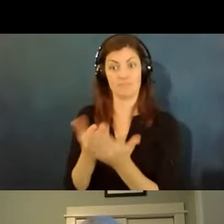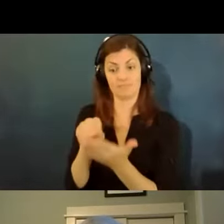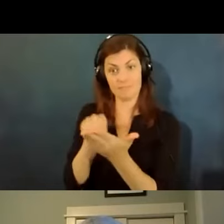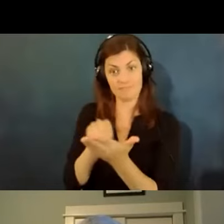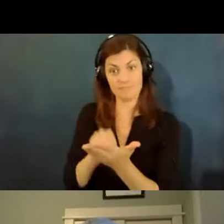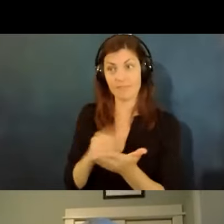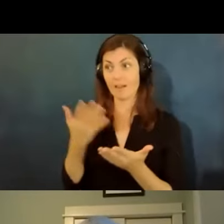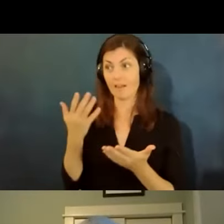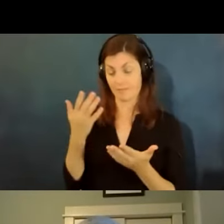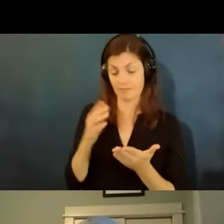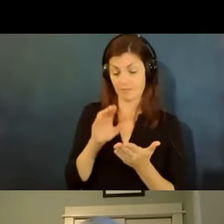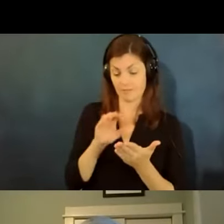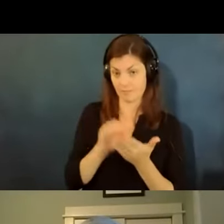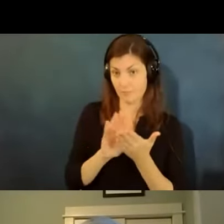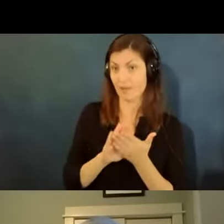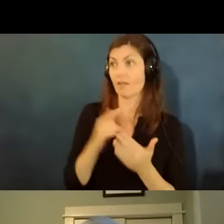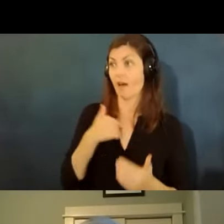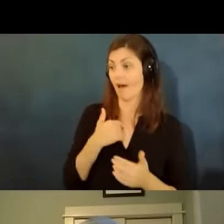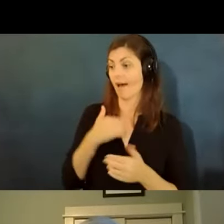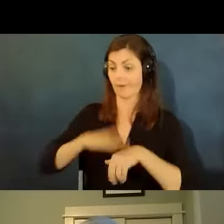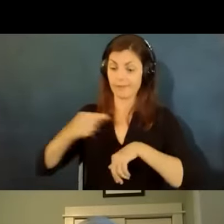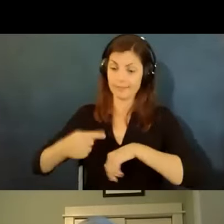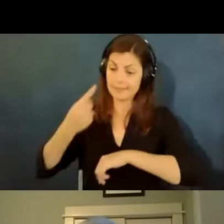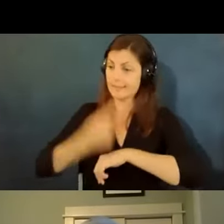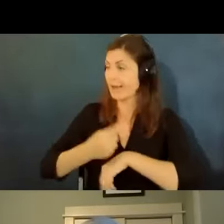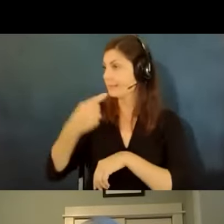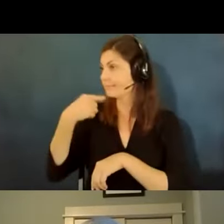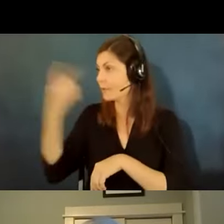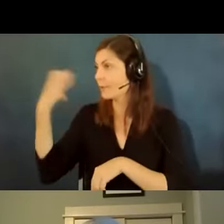the fact that you don't think they're supposed to do this um but if they just ignore you or if